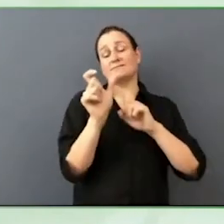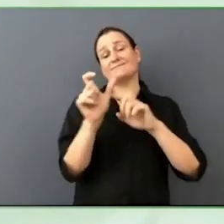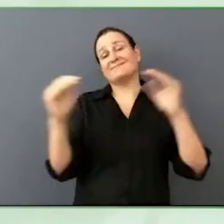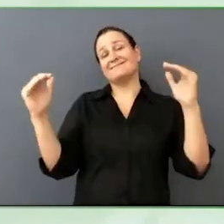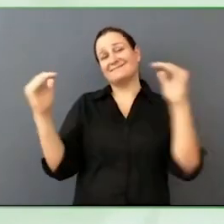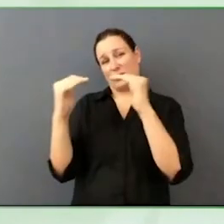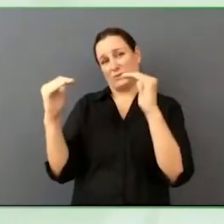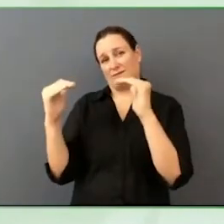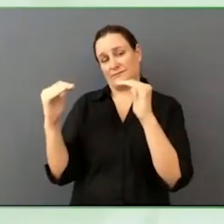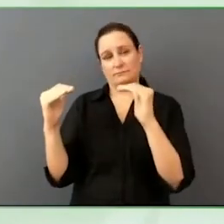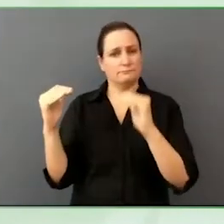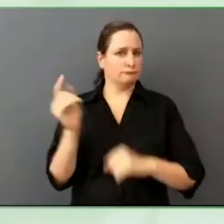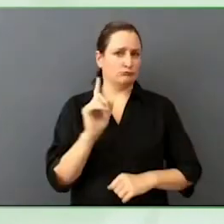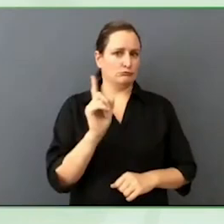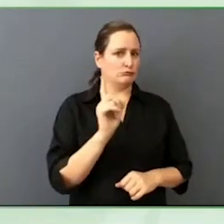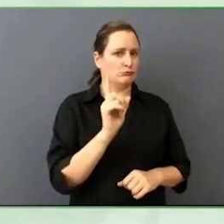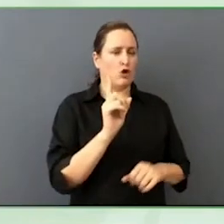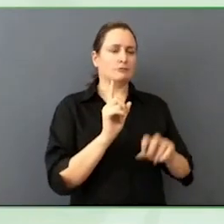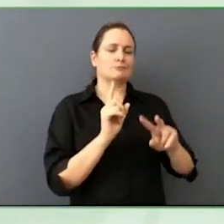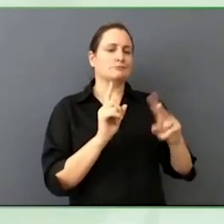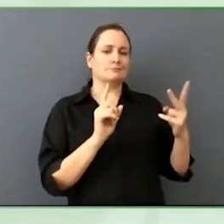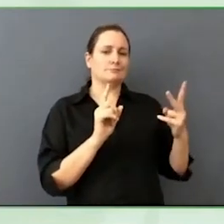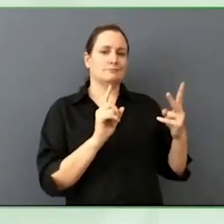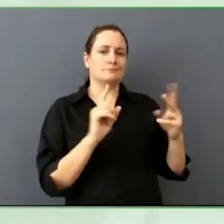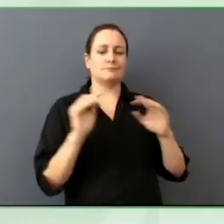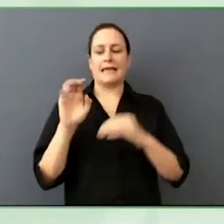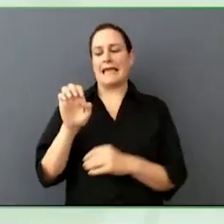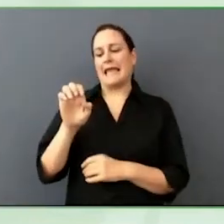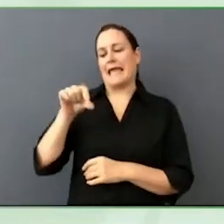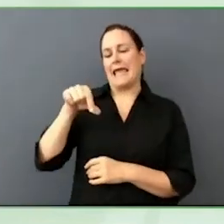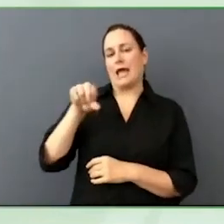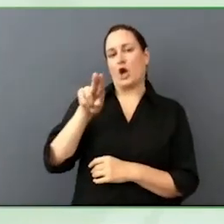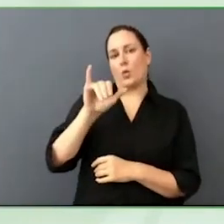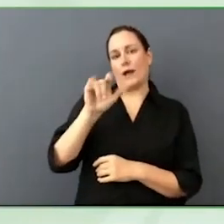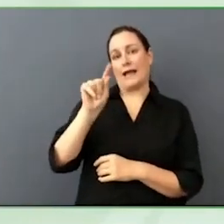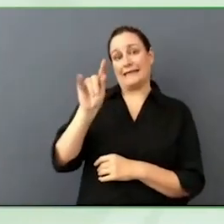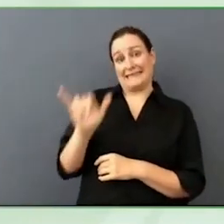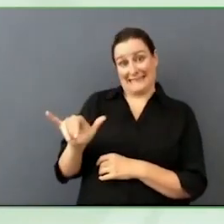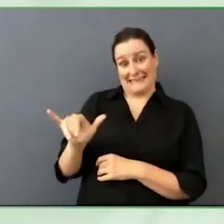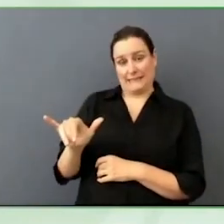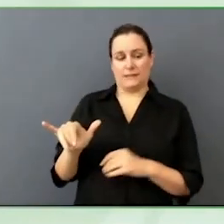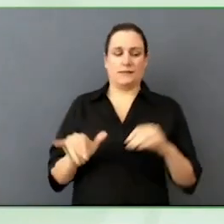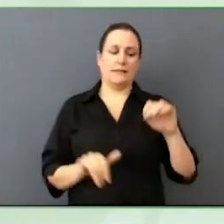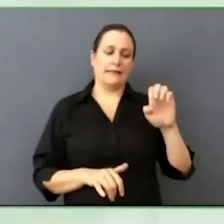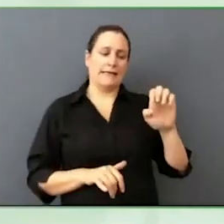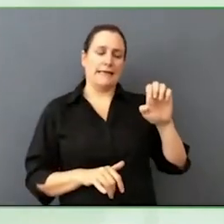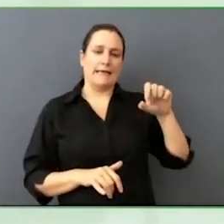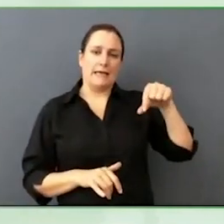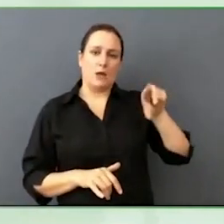Because equality is giving people the same things and expecting it to work. That broken handed me a print paper.